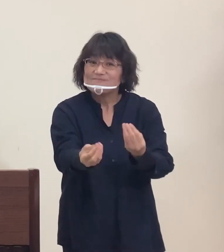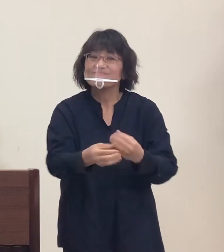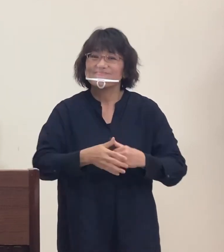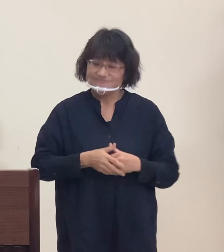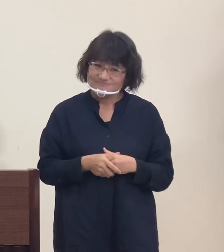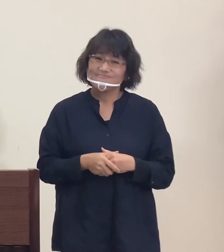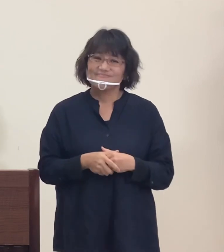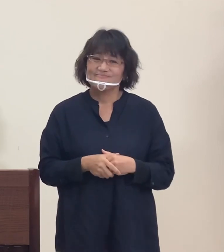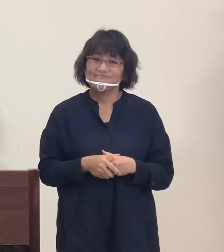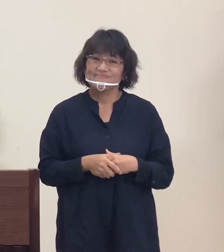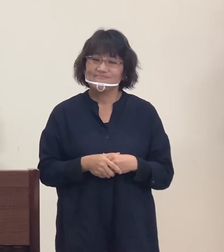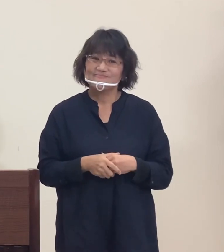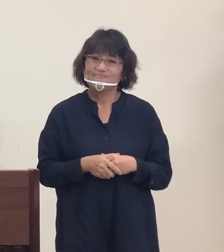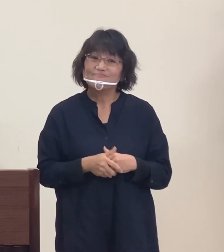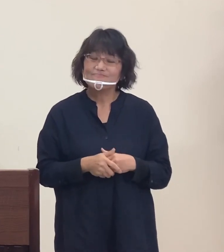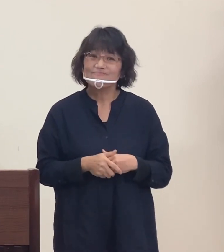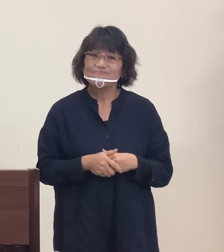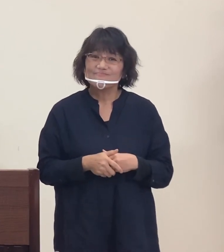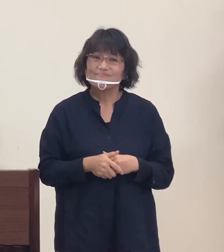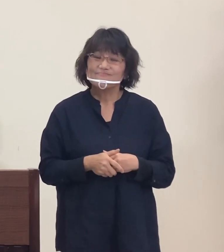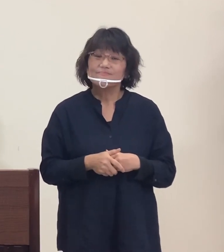There is a poem by Bokusui Wakayama.